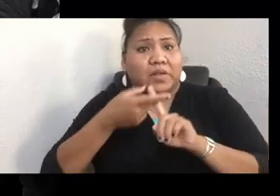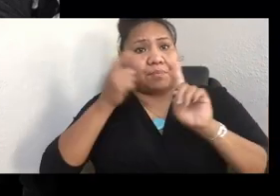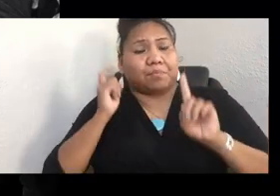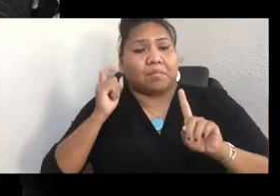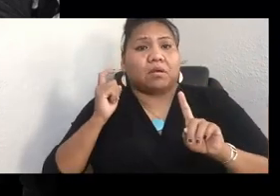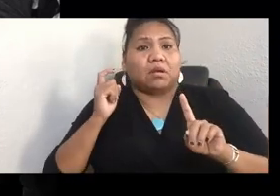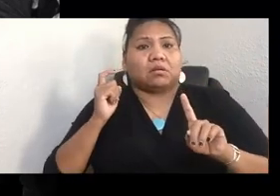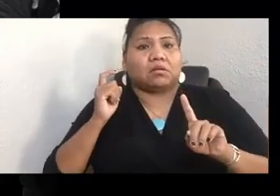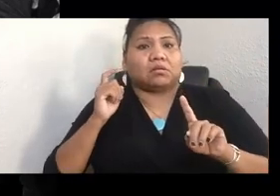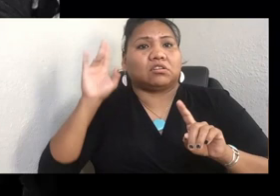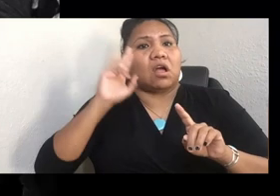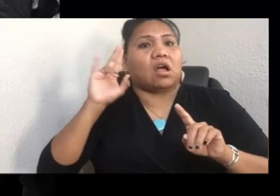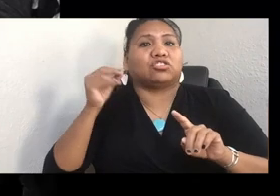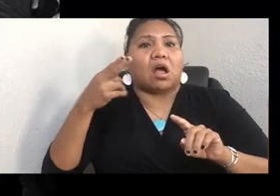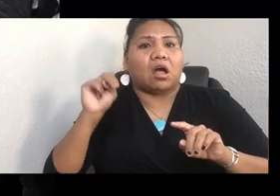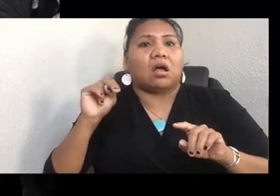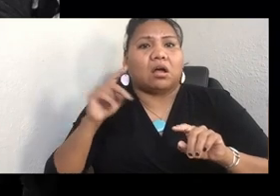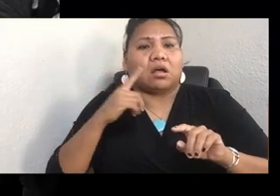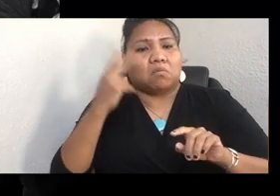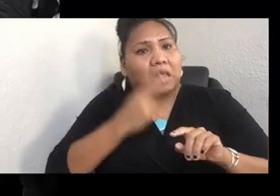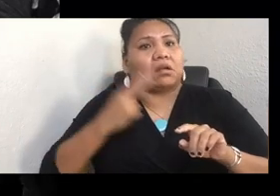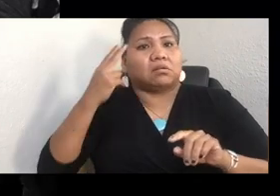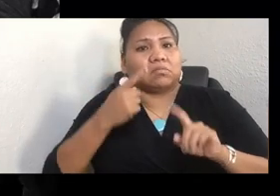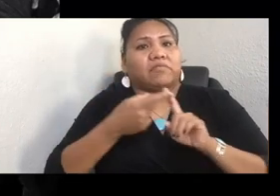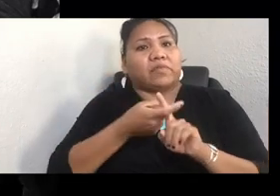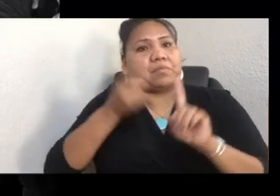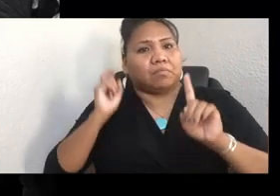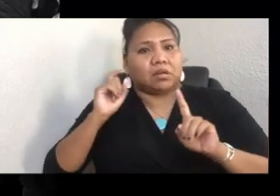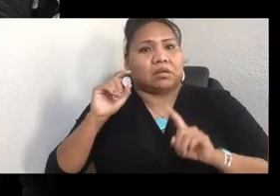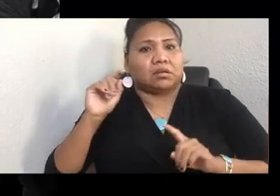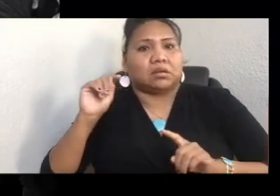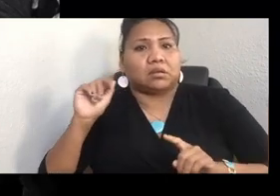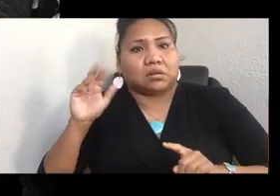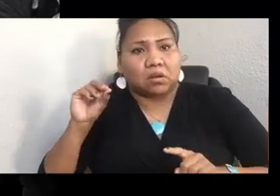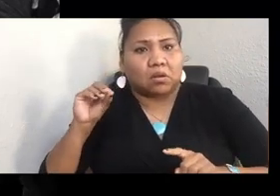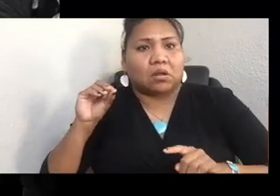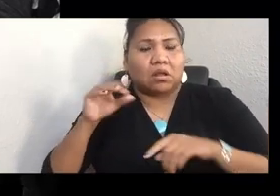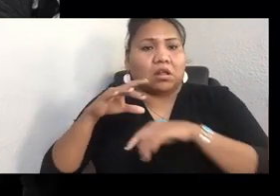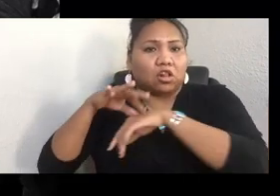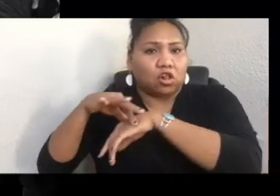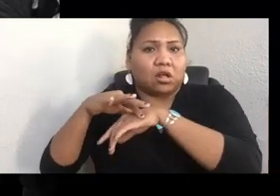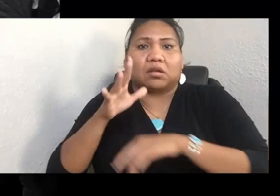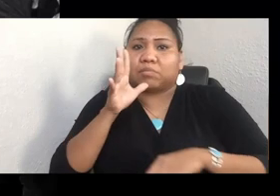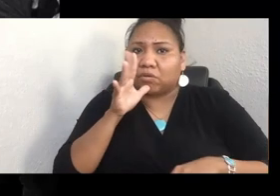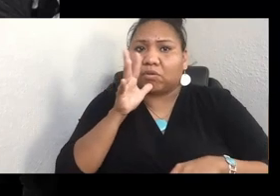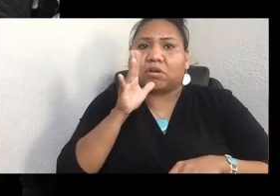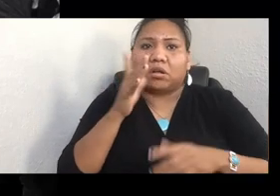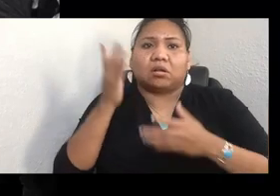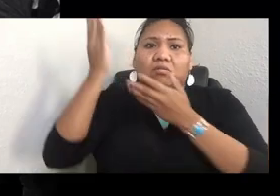are descended from the taro. The Earth Mother and Sky Father's first child was stillborn, and they buried it in the ground.